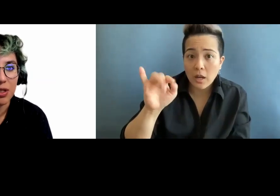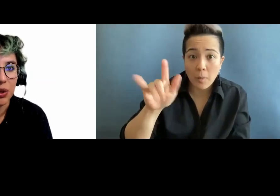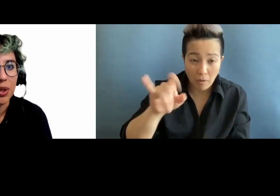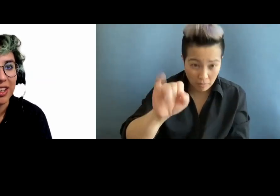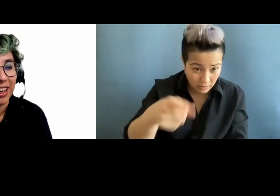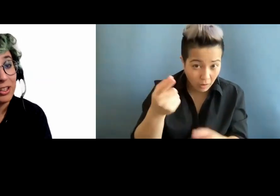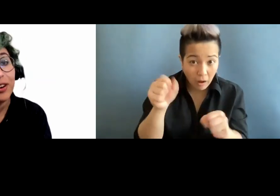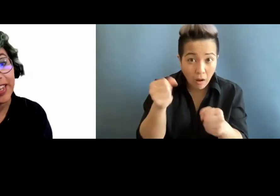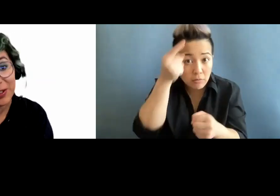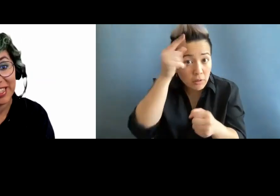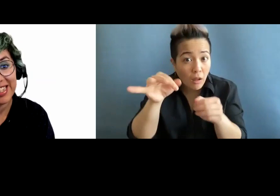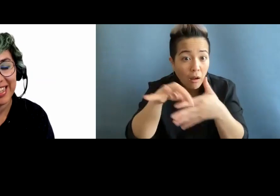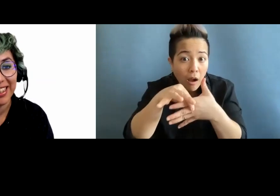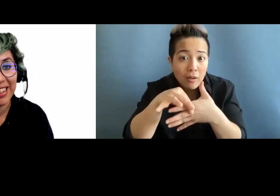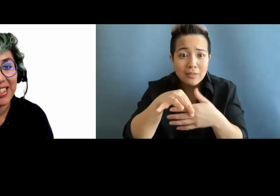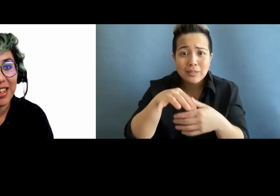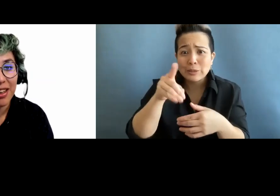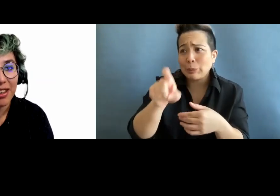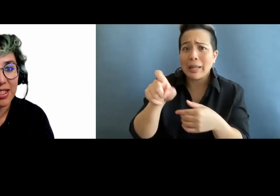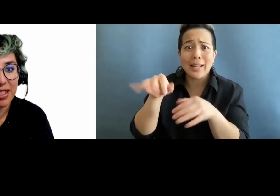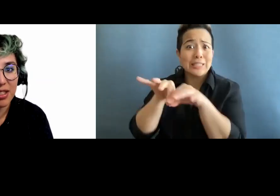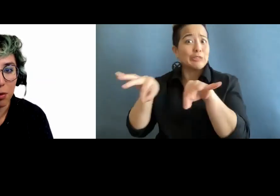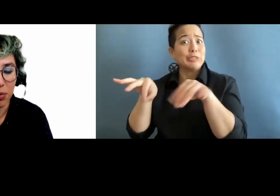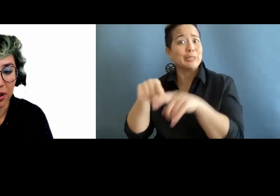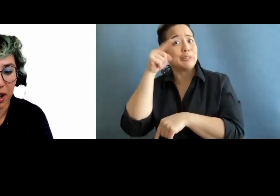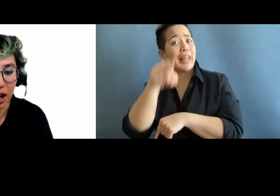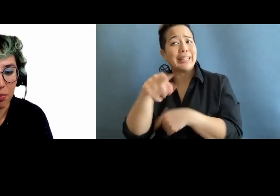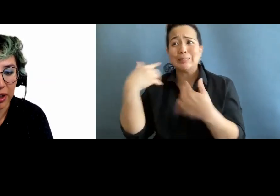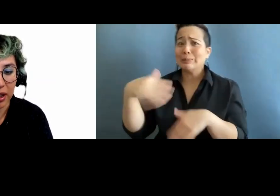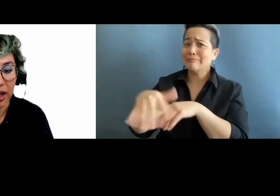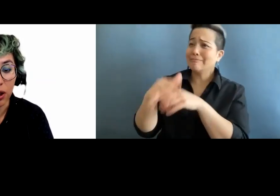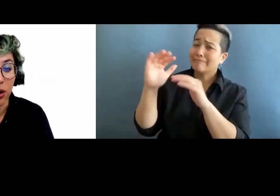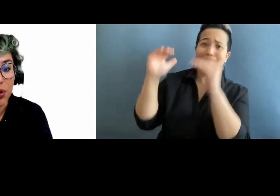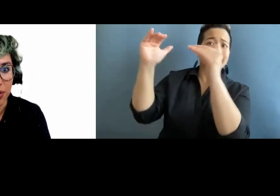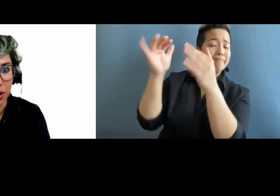Do you need a degree to understand this? Is this something that I might need a glossary for?